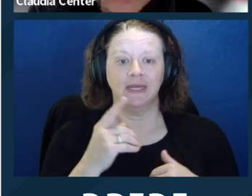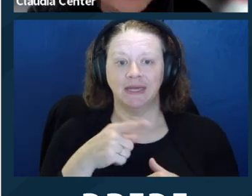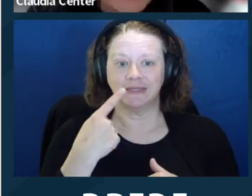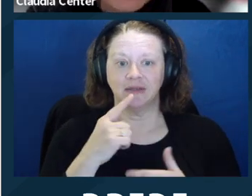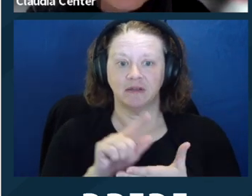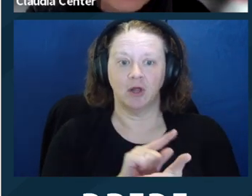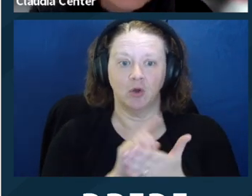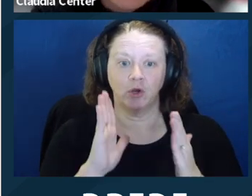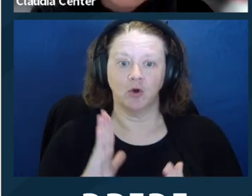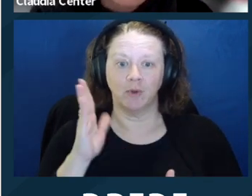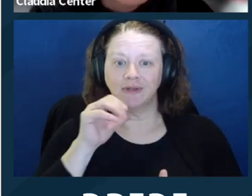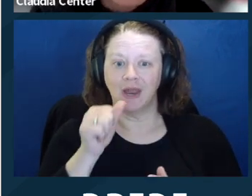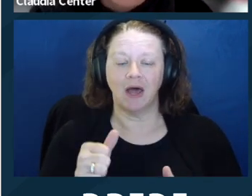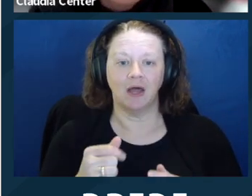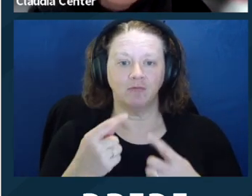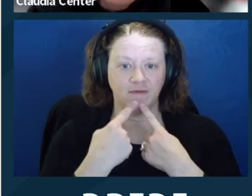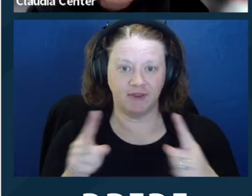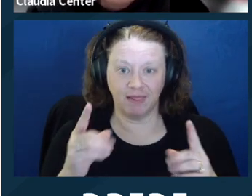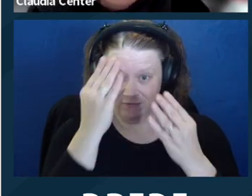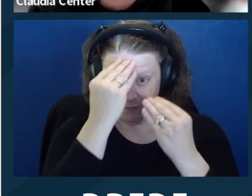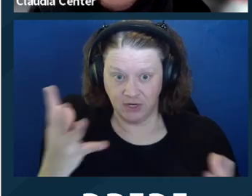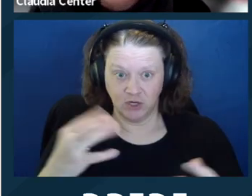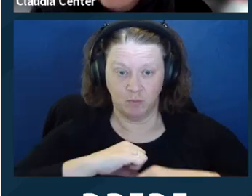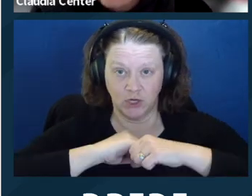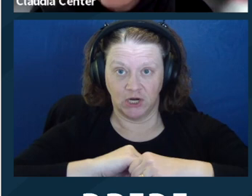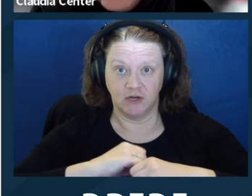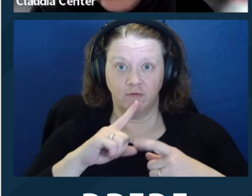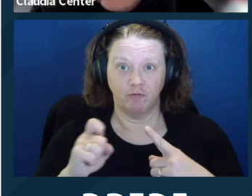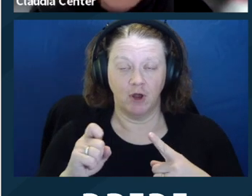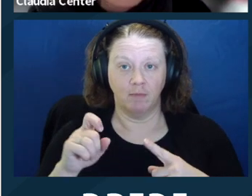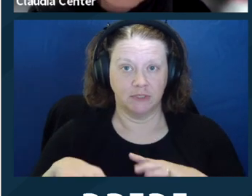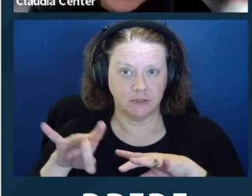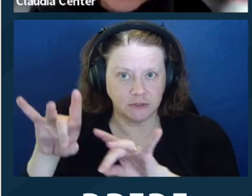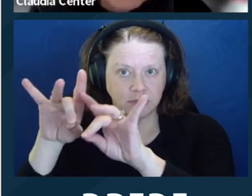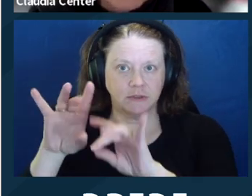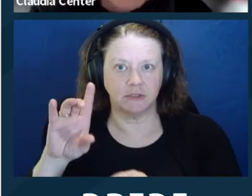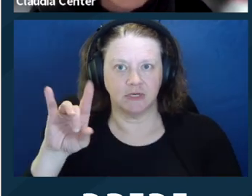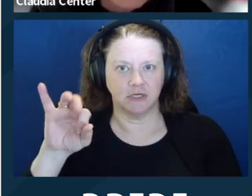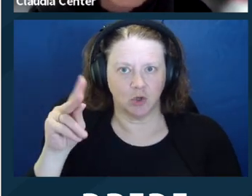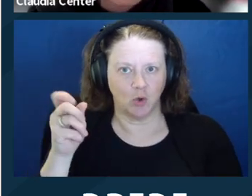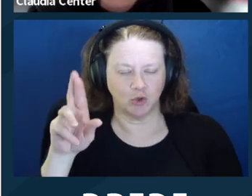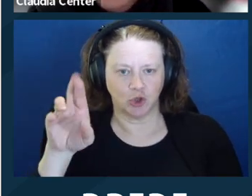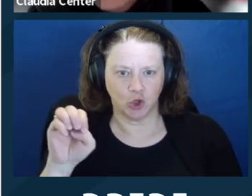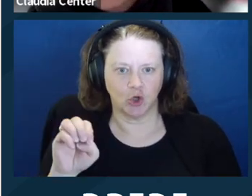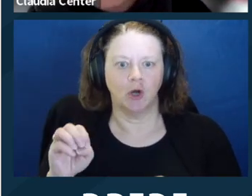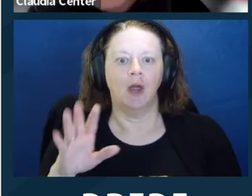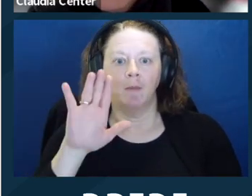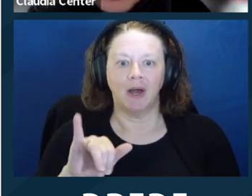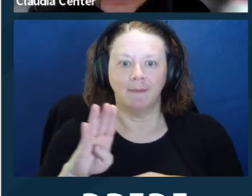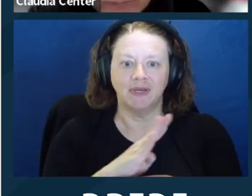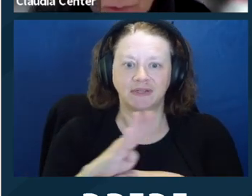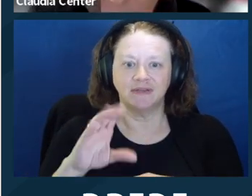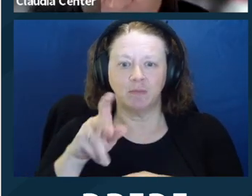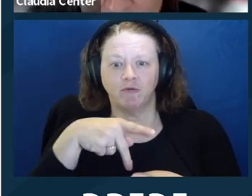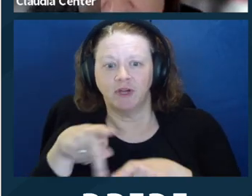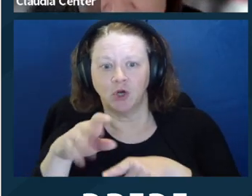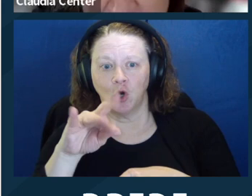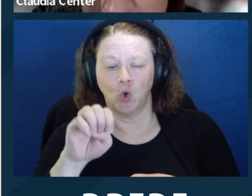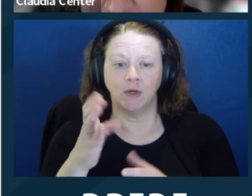and Professions Code, Section 6068, unless you have informed consent, or there is an